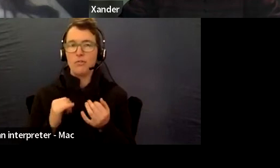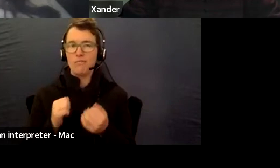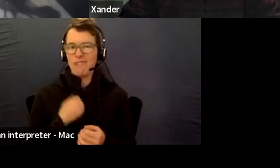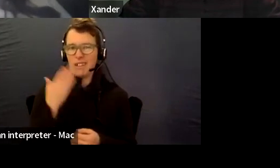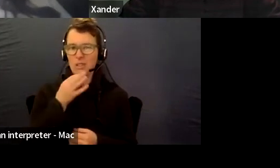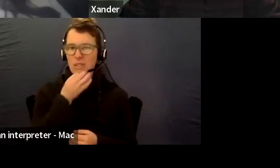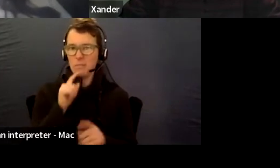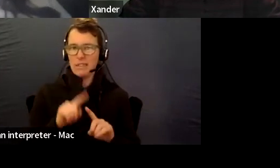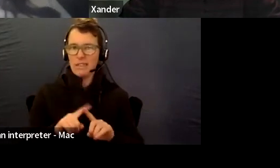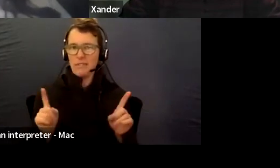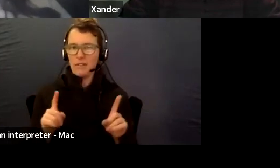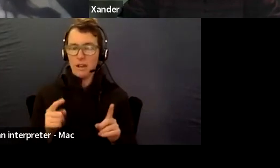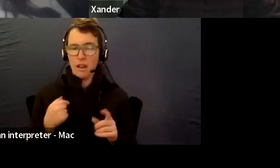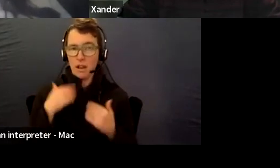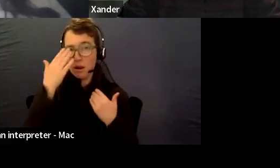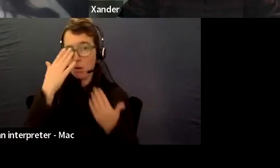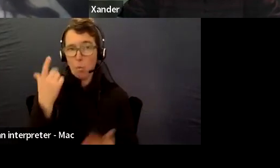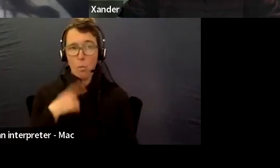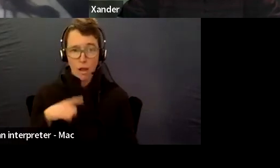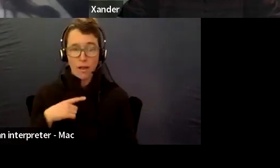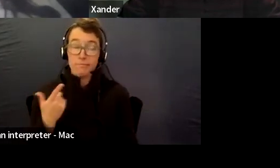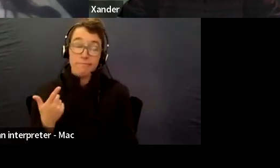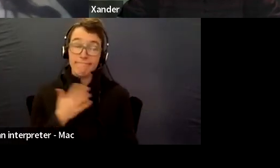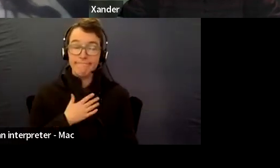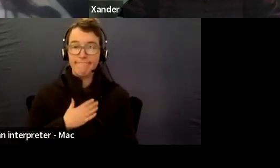So for trying to figure out why but that's how cars.